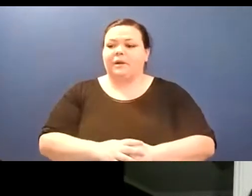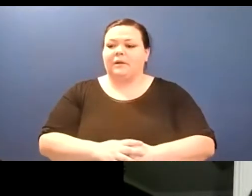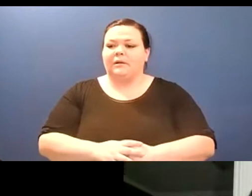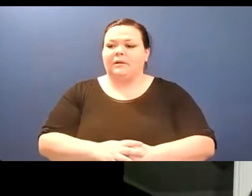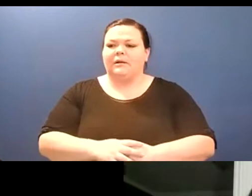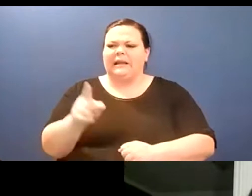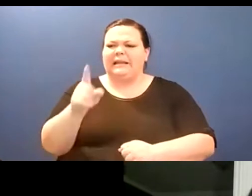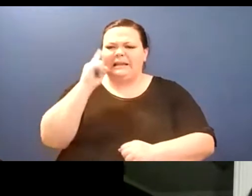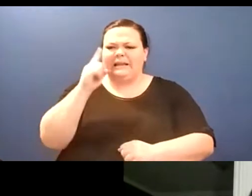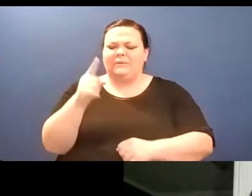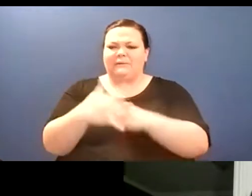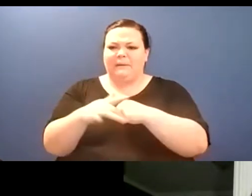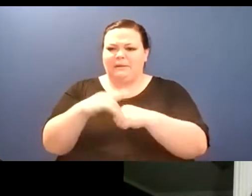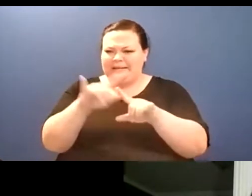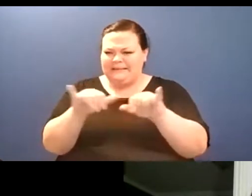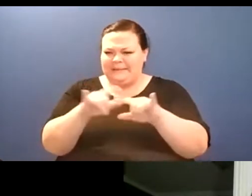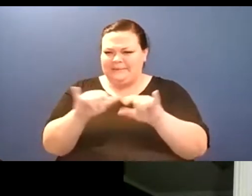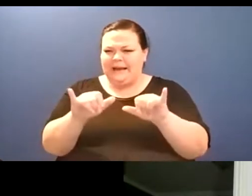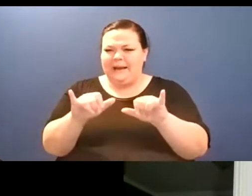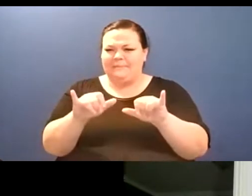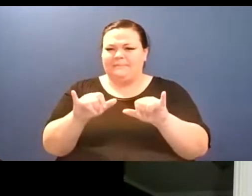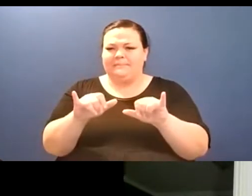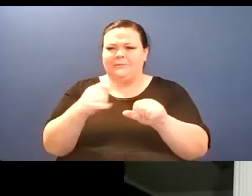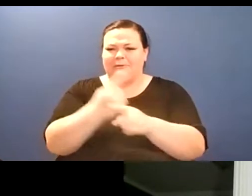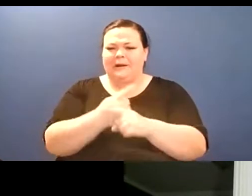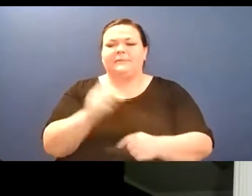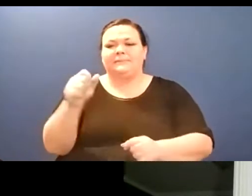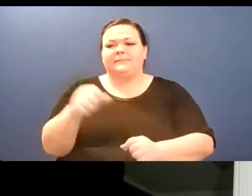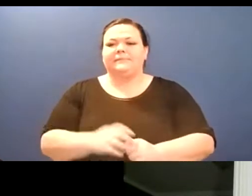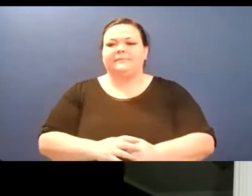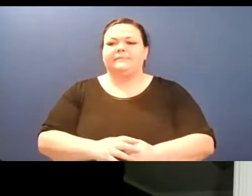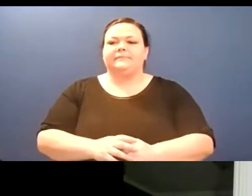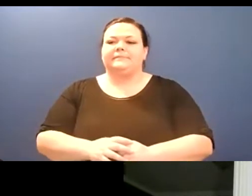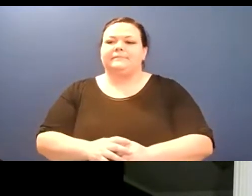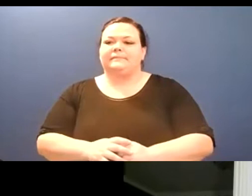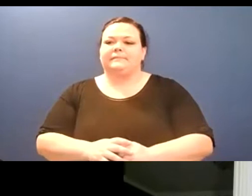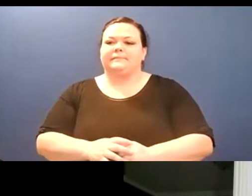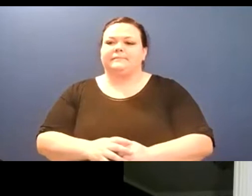of beautiful way by having the workshop in the afternoon and then, uh, you know, a few hours to